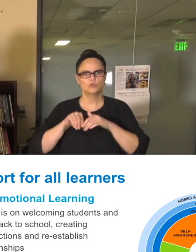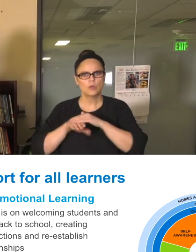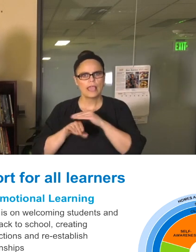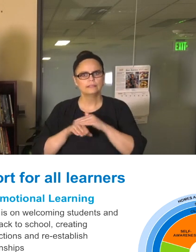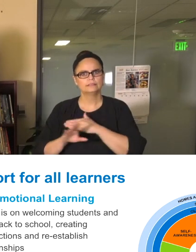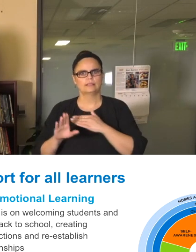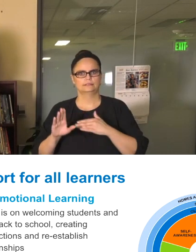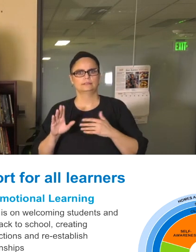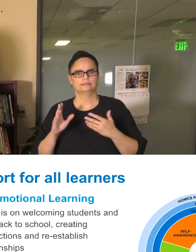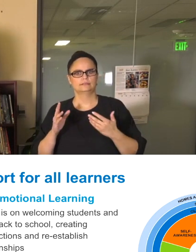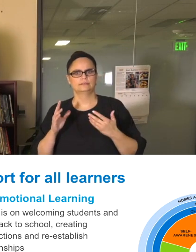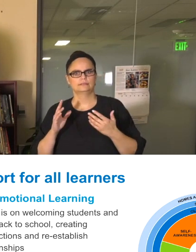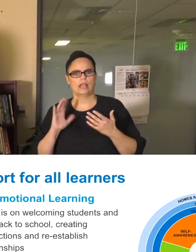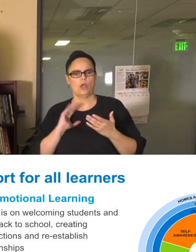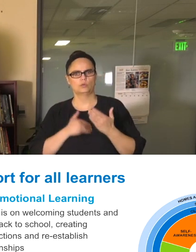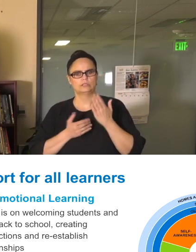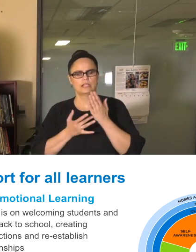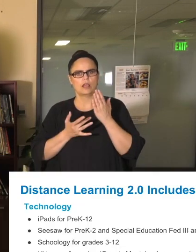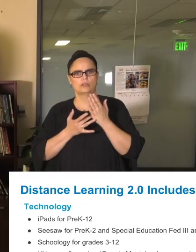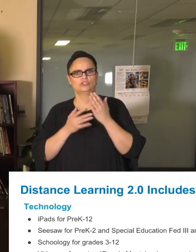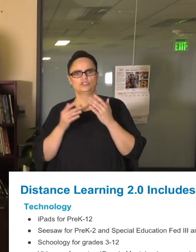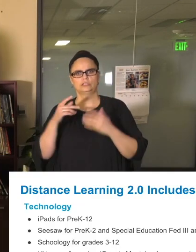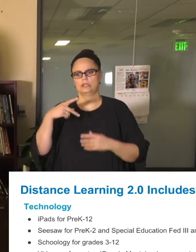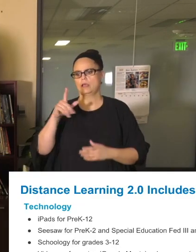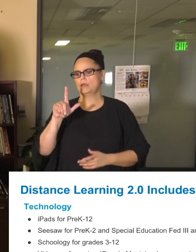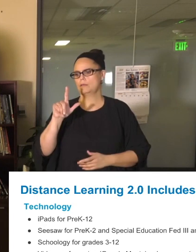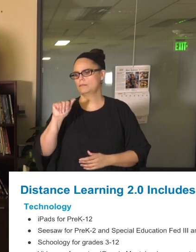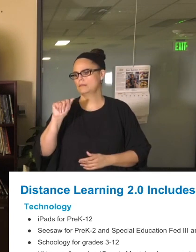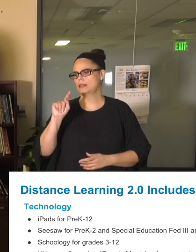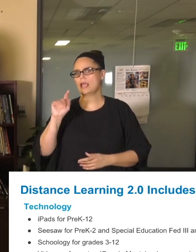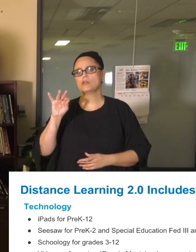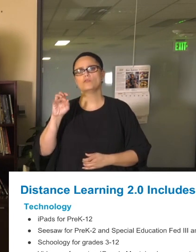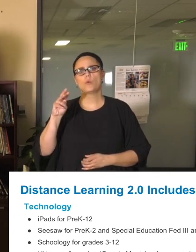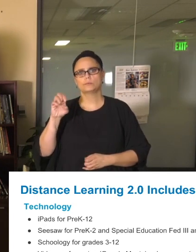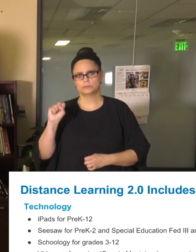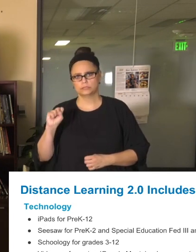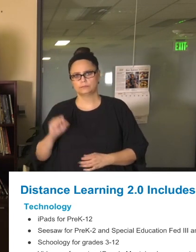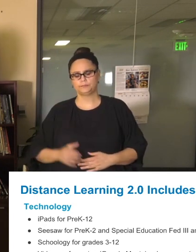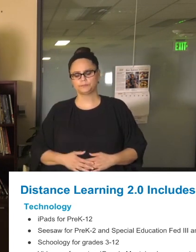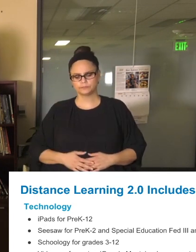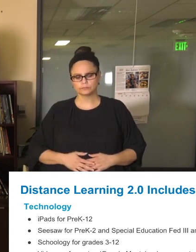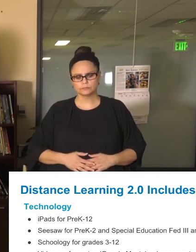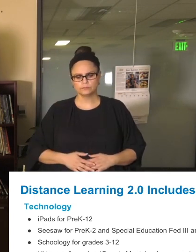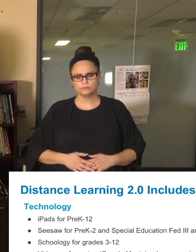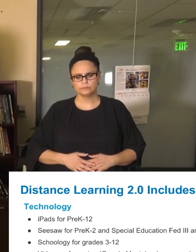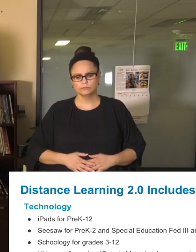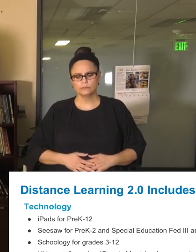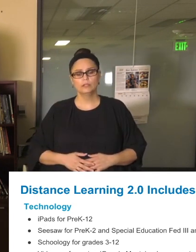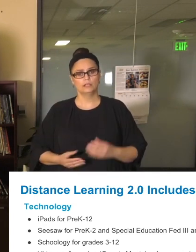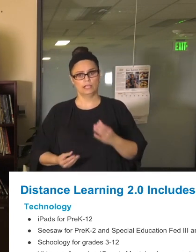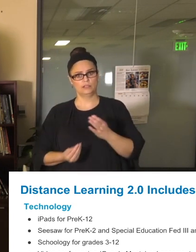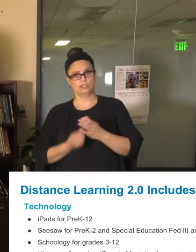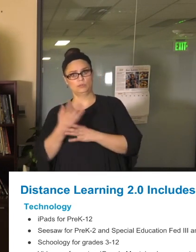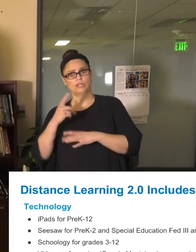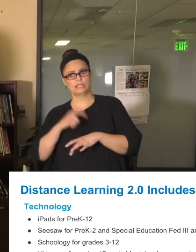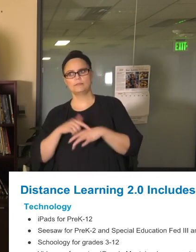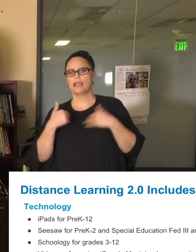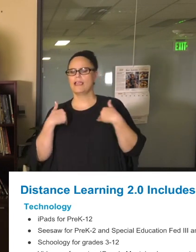believe it's really important for us to do that. The other piece, I'll share with you in regards to that, is that in the spring I had many community members call me up and